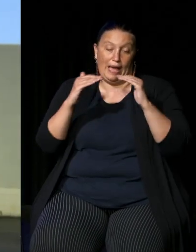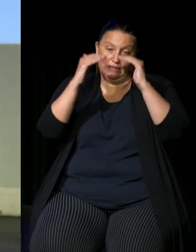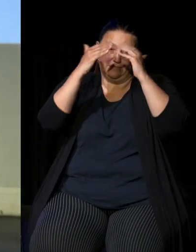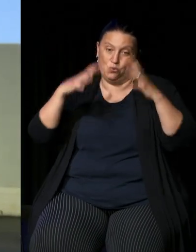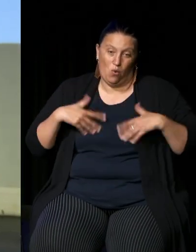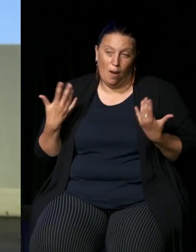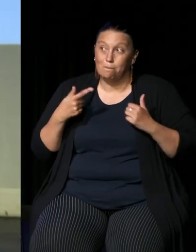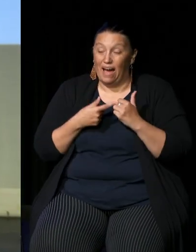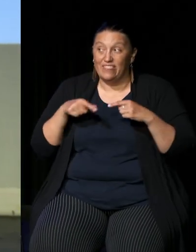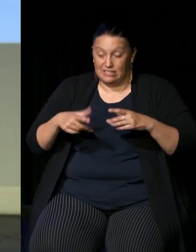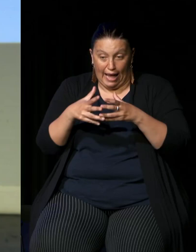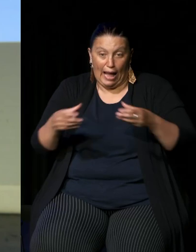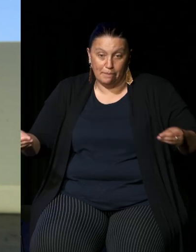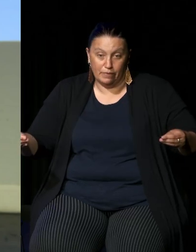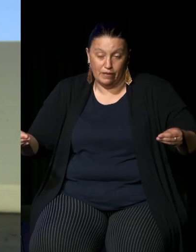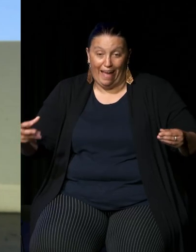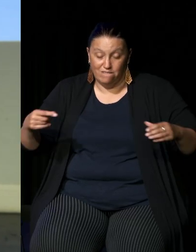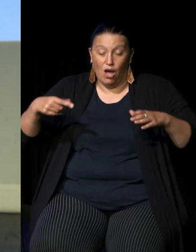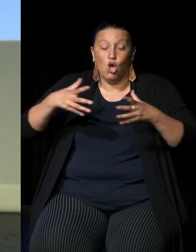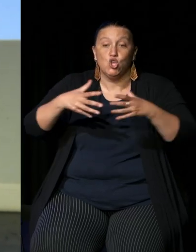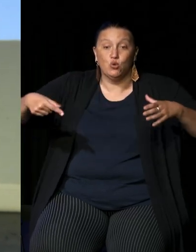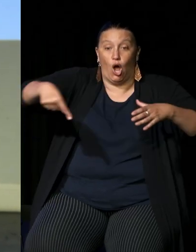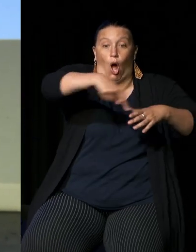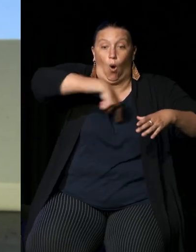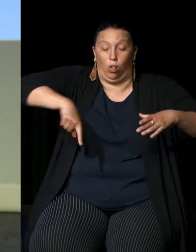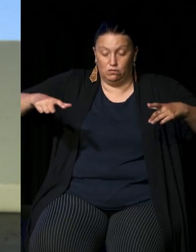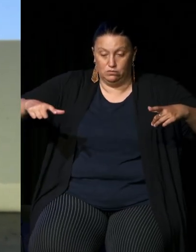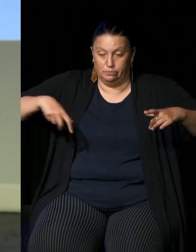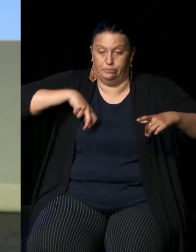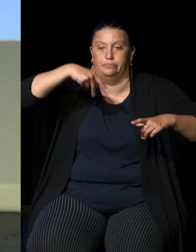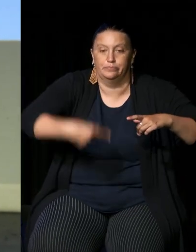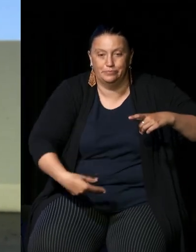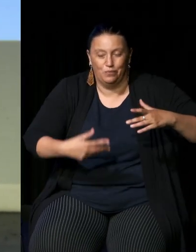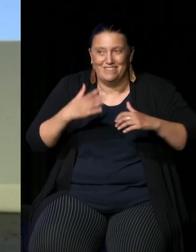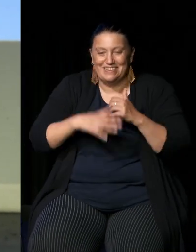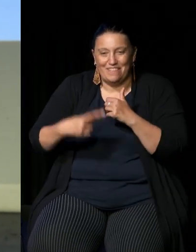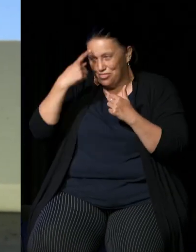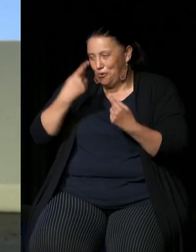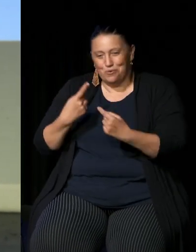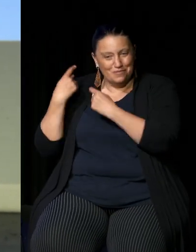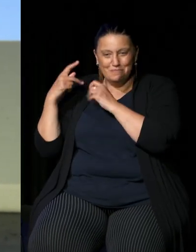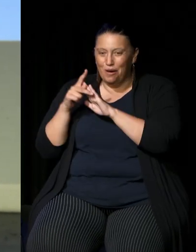this is a big great big hole in the way that we have thought through policy and delivered services